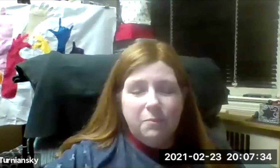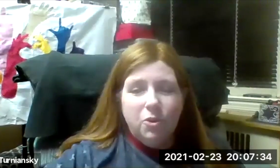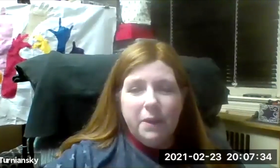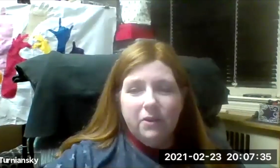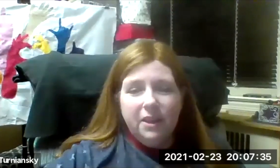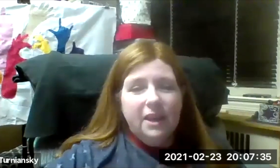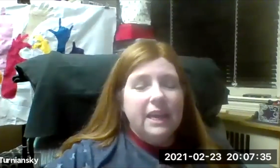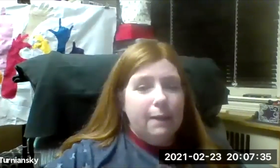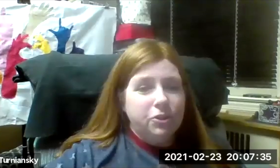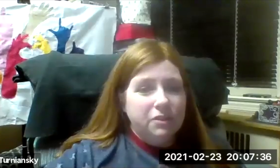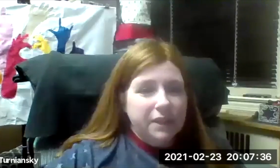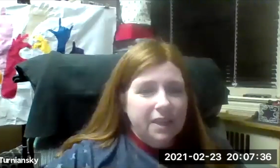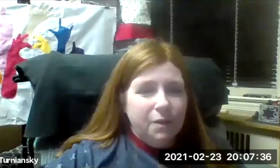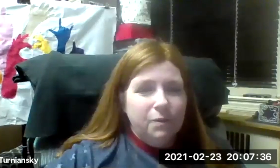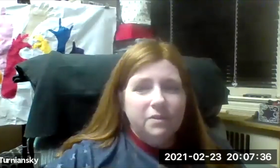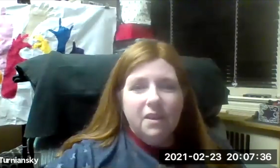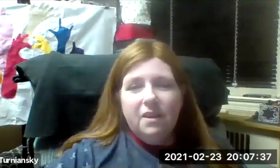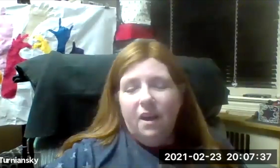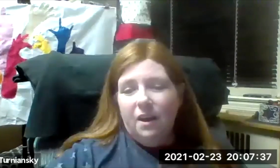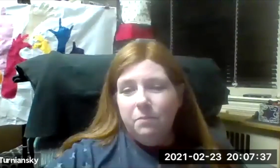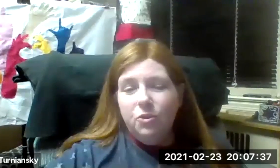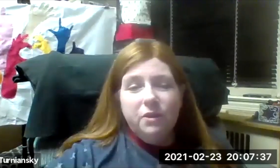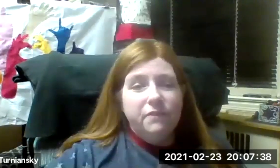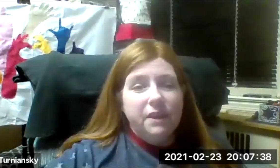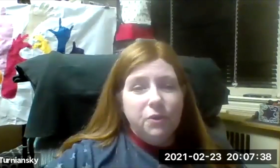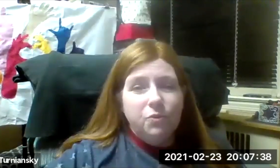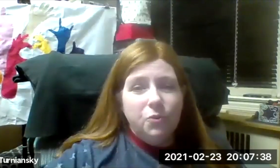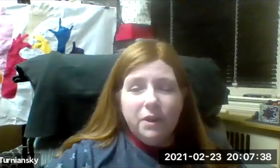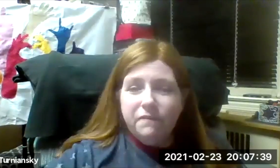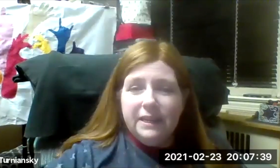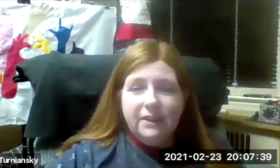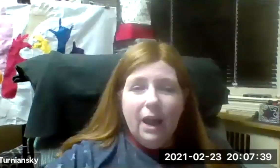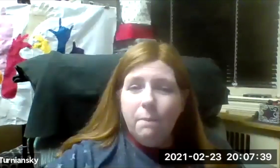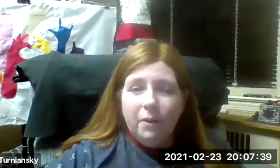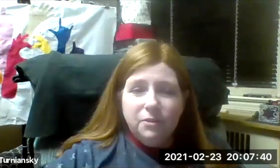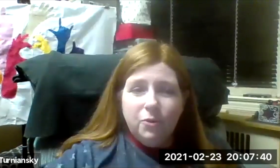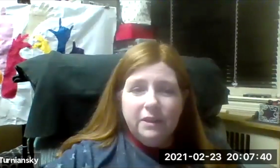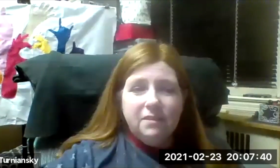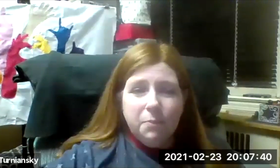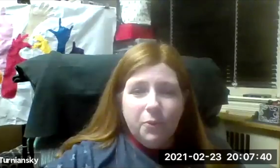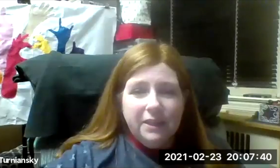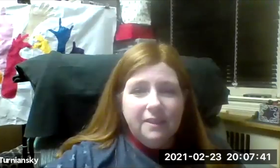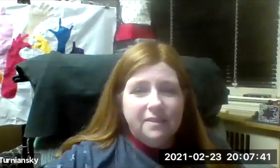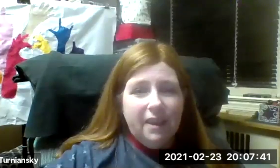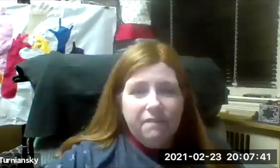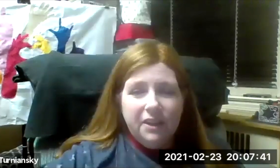out more about captioned videos. If you do want to find out how Baltimore is supporting the deaf and